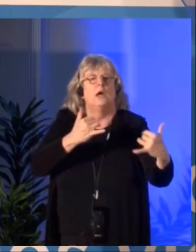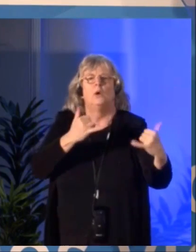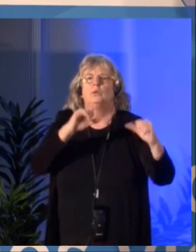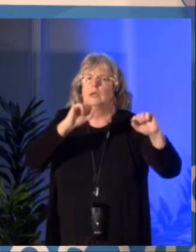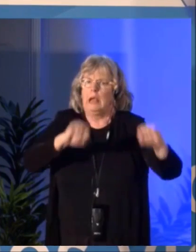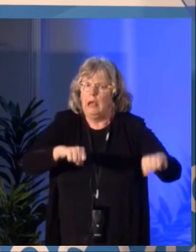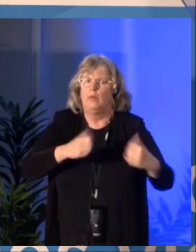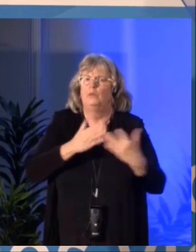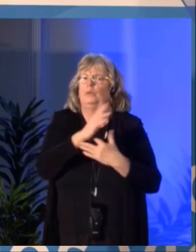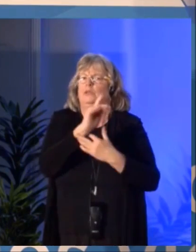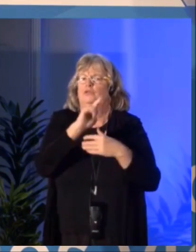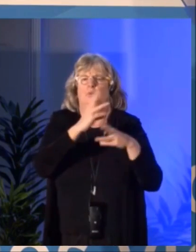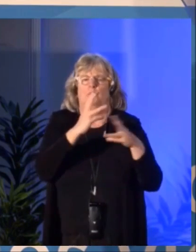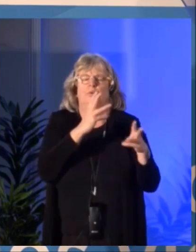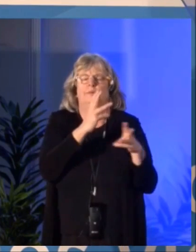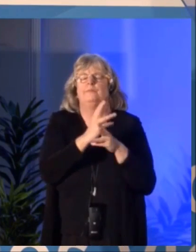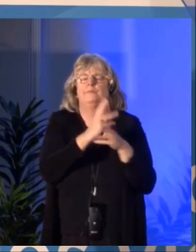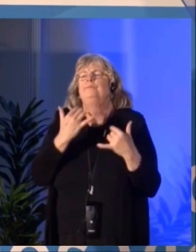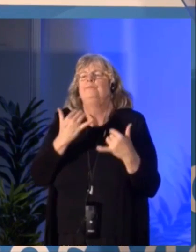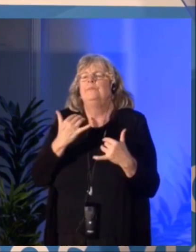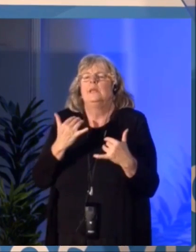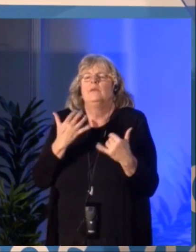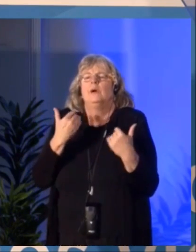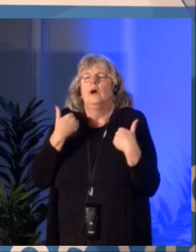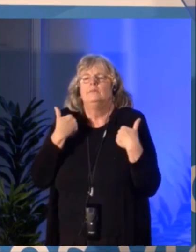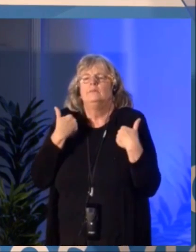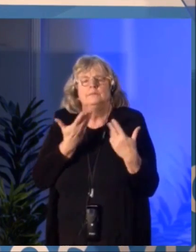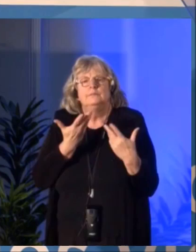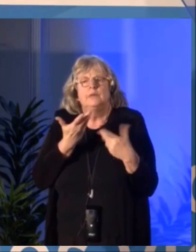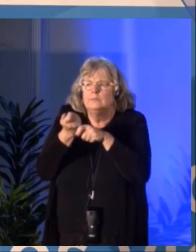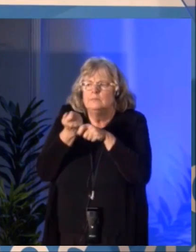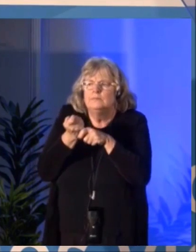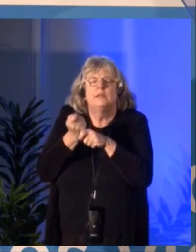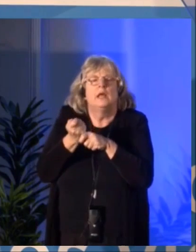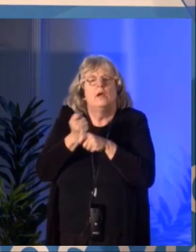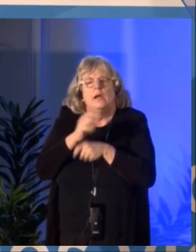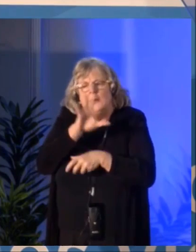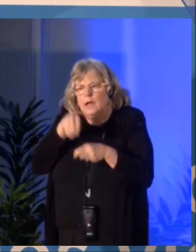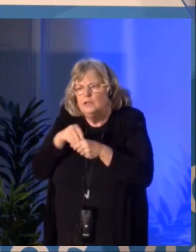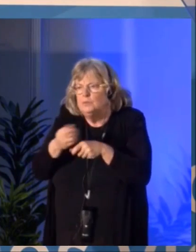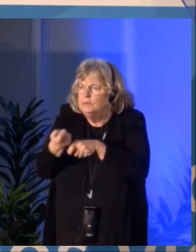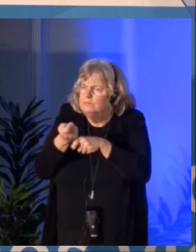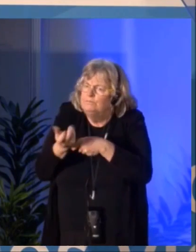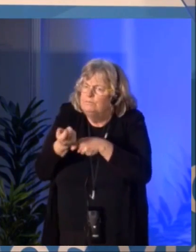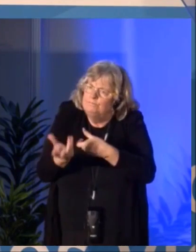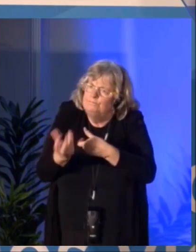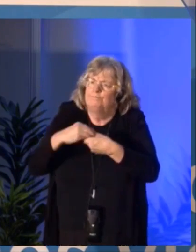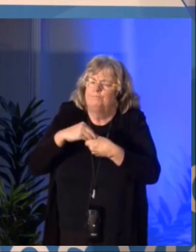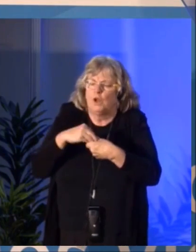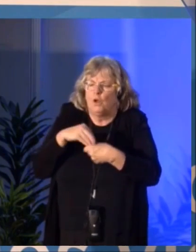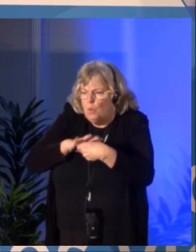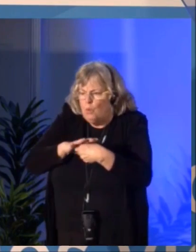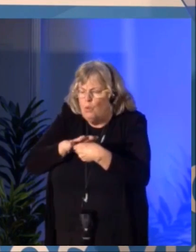That prize whose value is increasing exponentially in the digital age the attention and engagement of audiences.